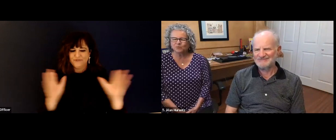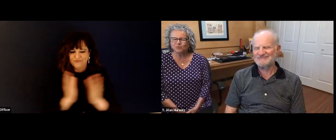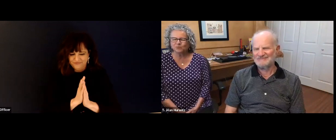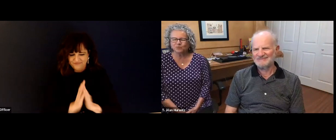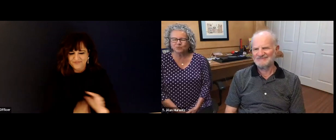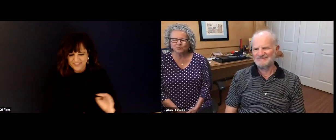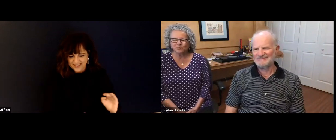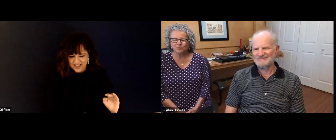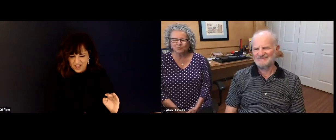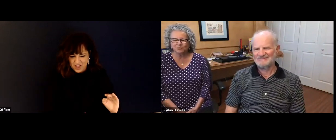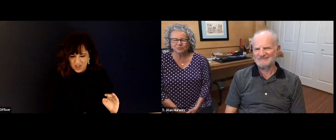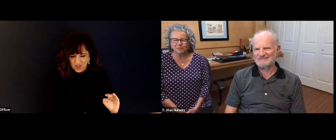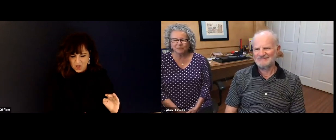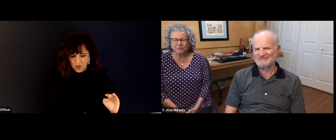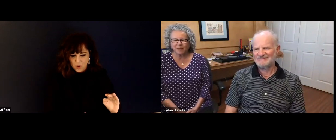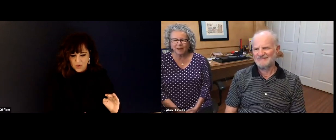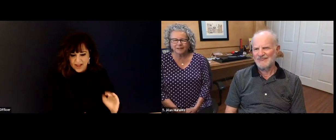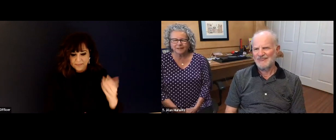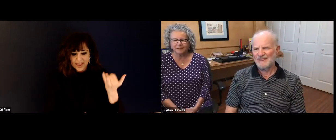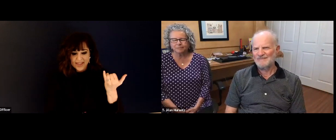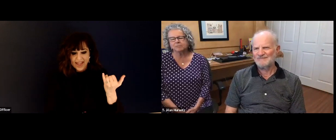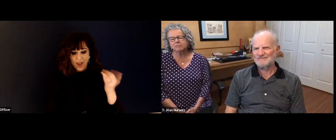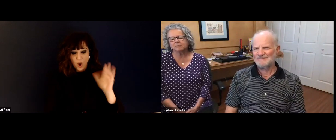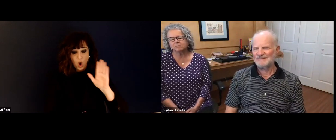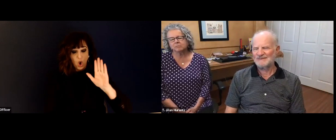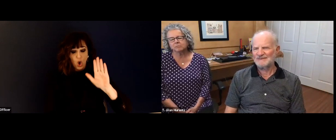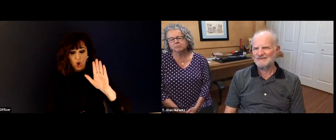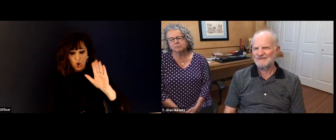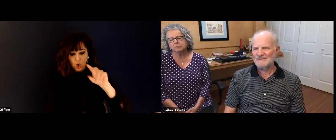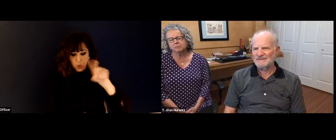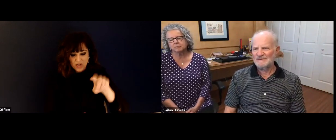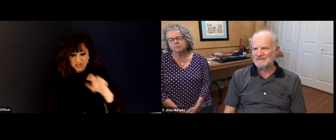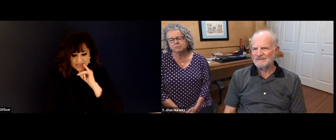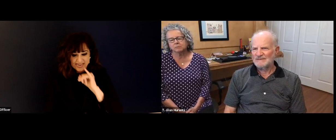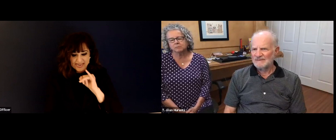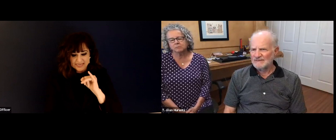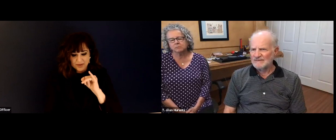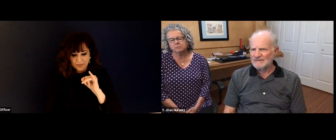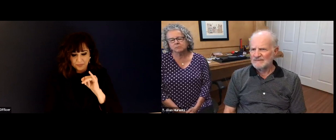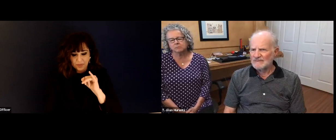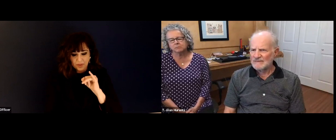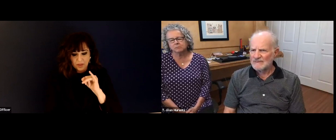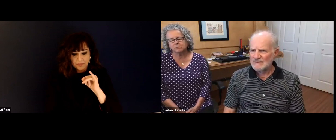deaf president. I'm the 10th in the lineage, but okay, that's president.